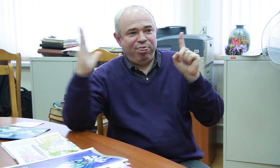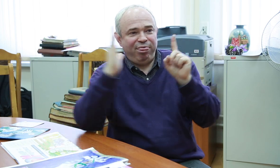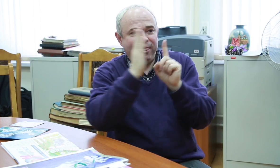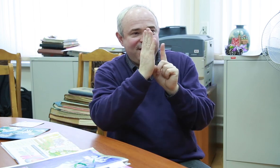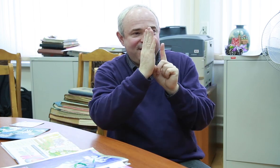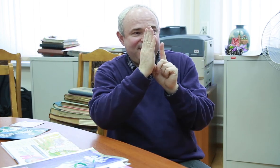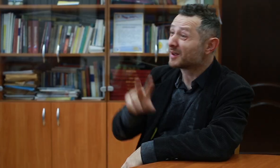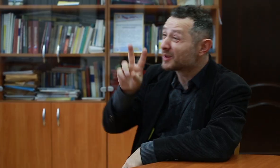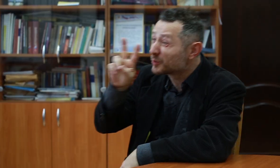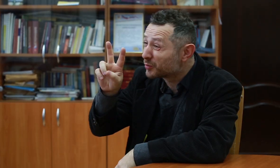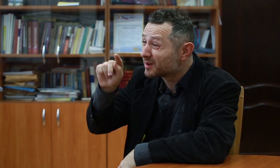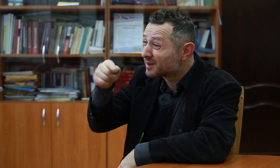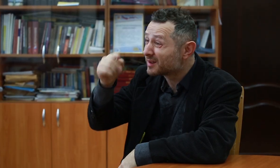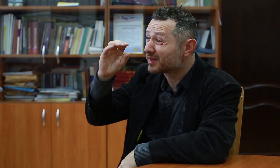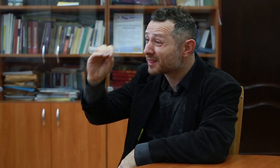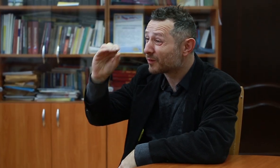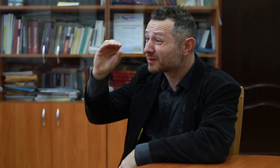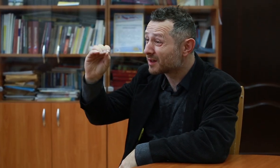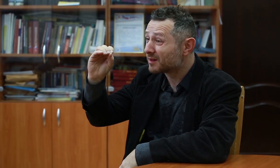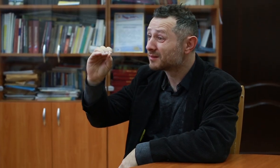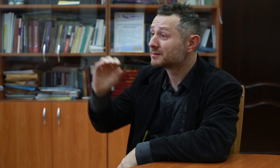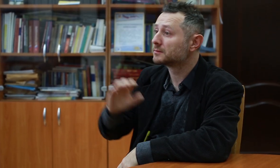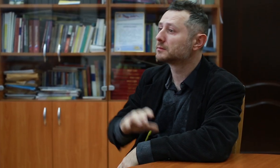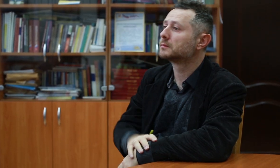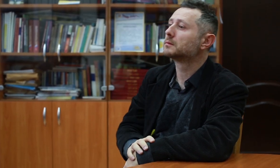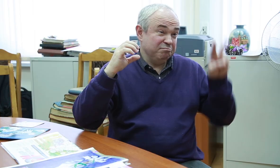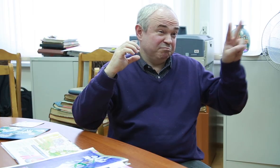it from a simple sketch to a beautiful